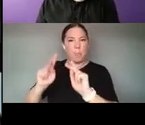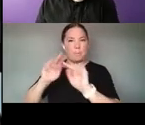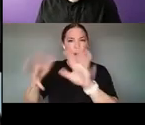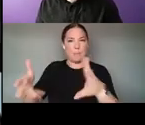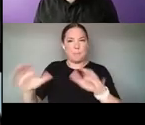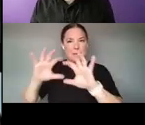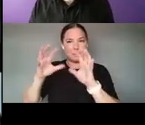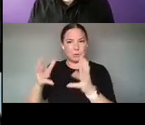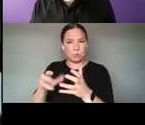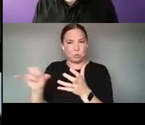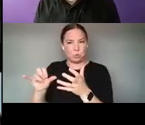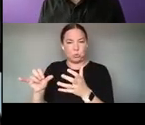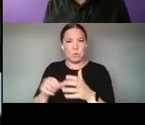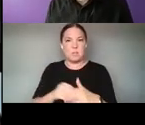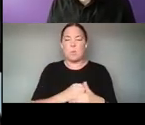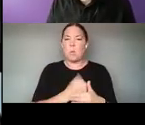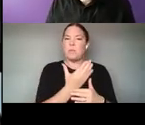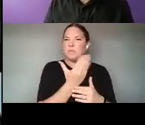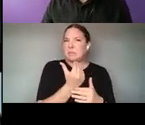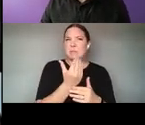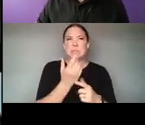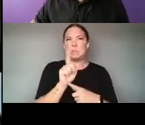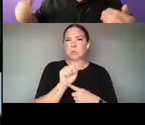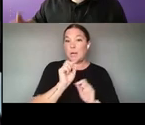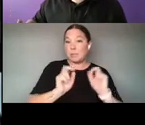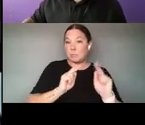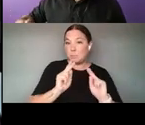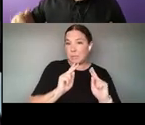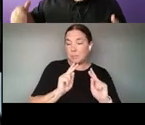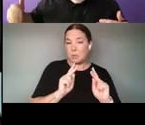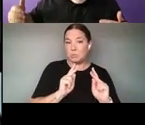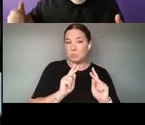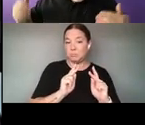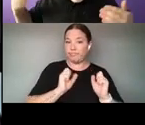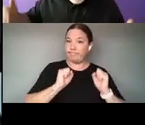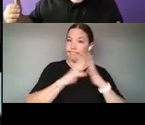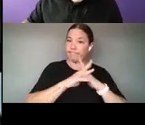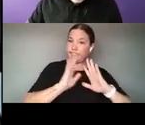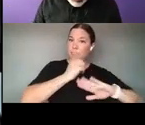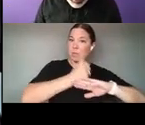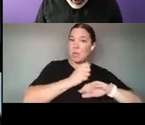YOU KNOW, 15, 20 PEOPLE OR SO THEY'RE USED BY THOUSANDS OR TEN OR EVEN HUNDREDS OF THOUSANDS OF